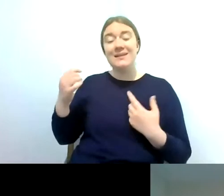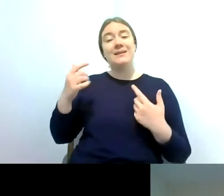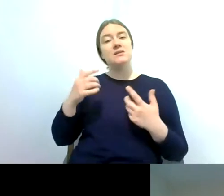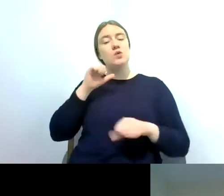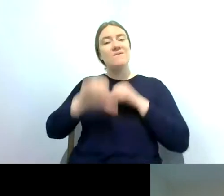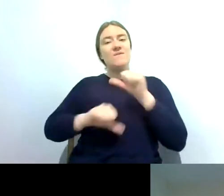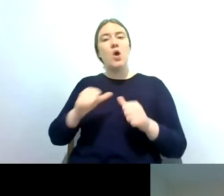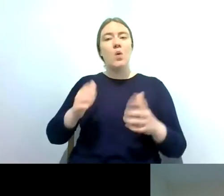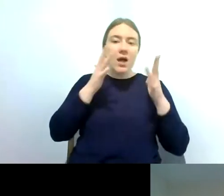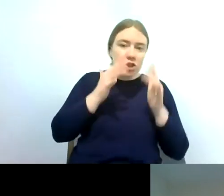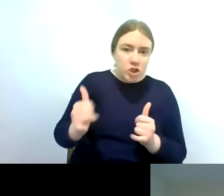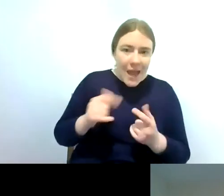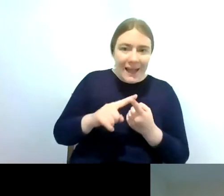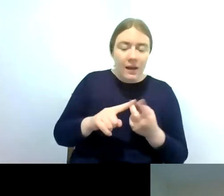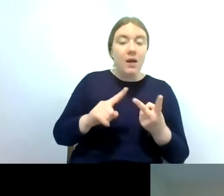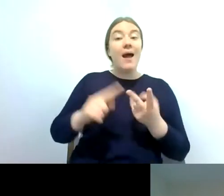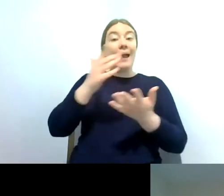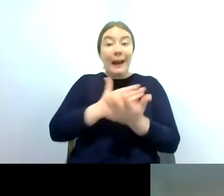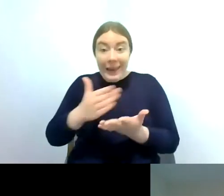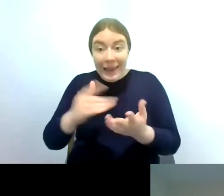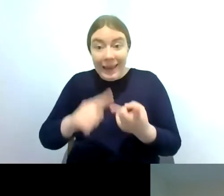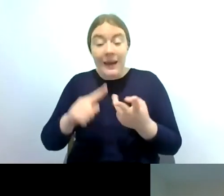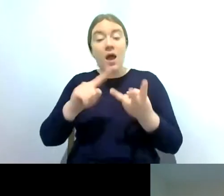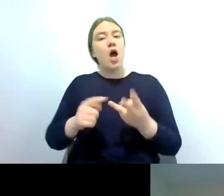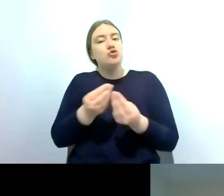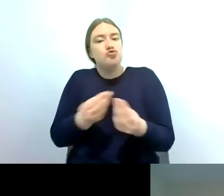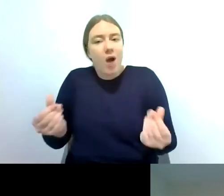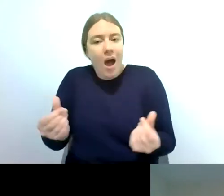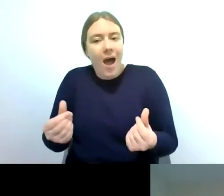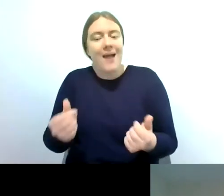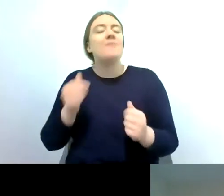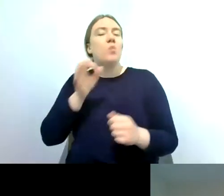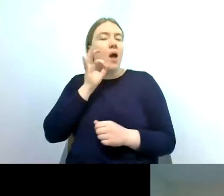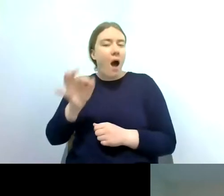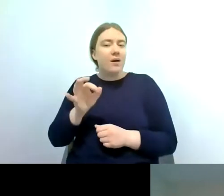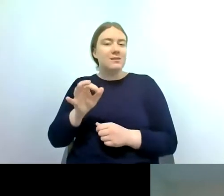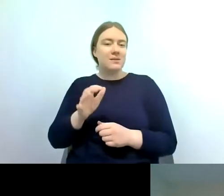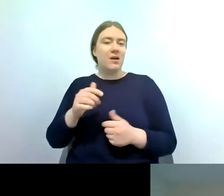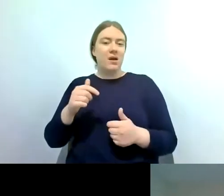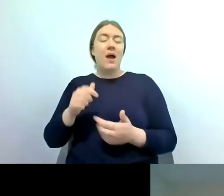process which is basically where after all your surveys you check your equipment to make sure you